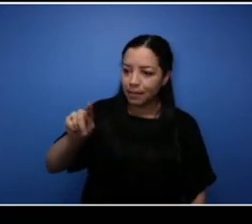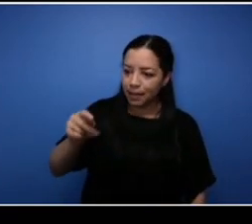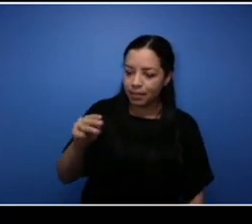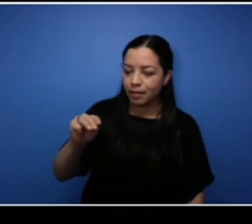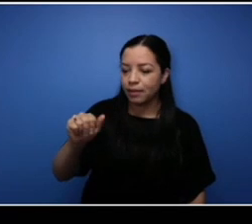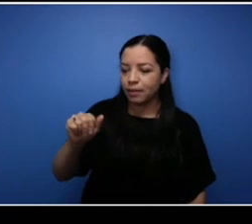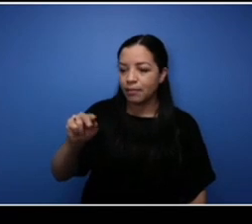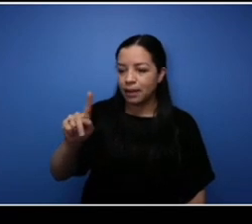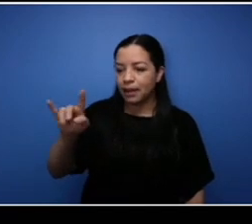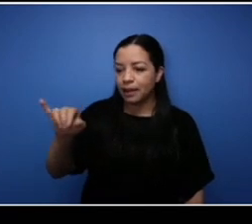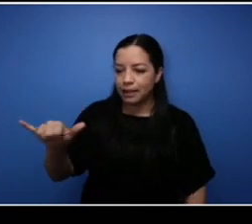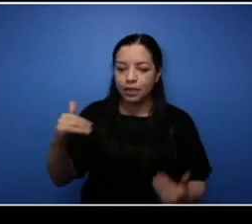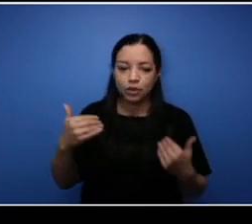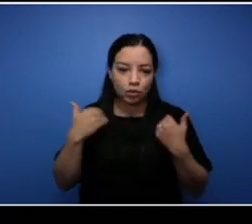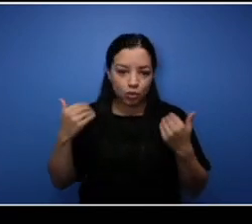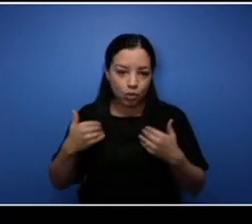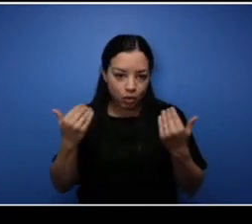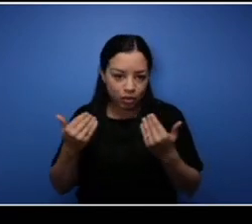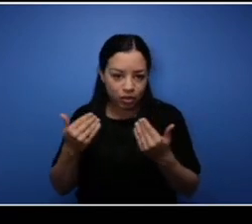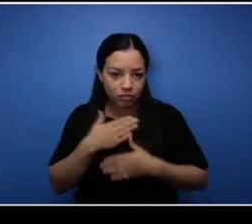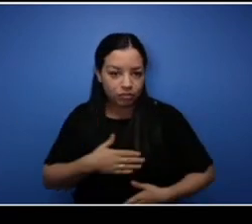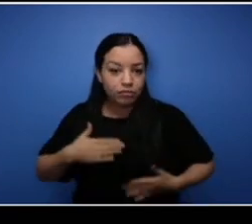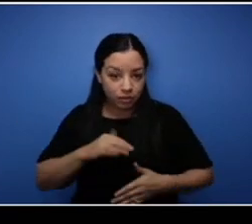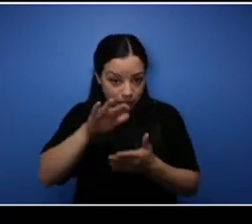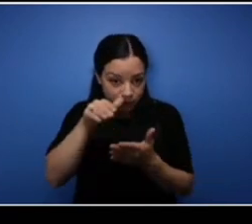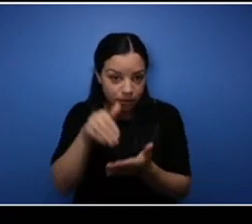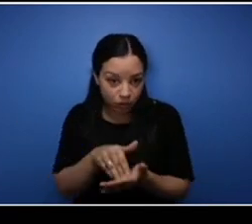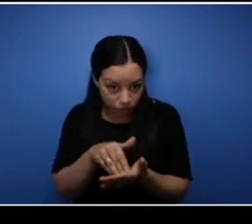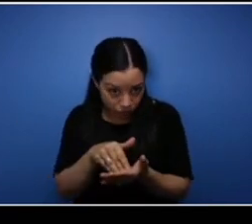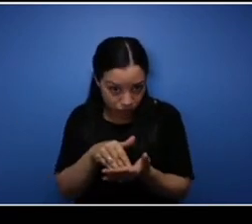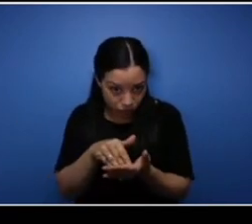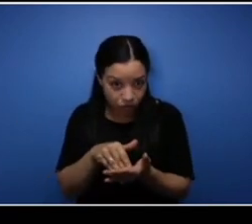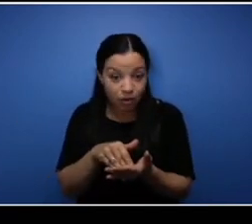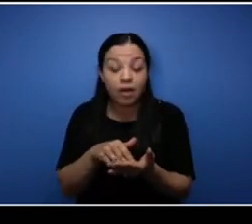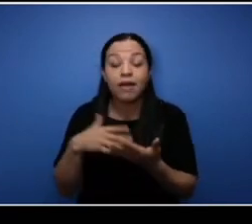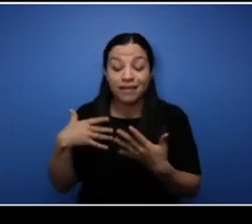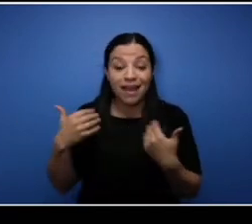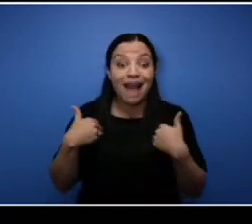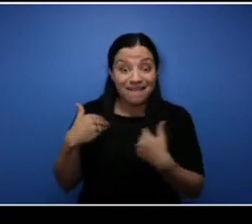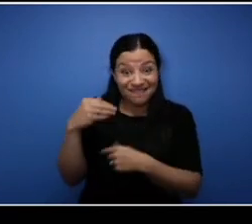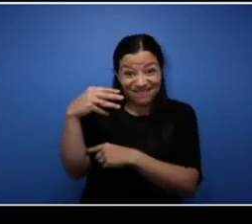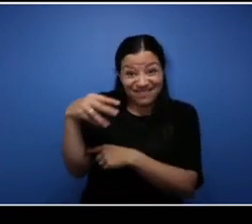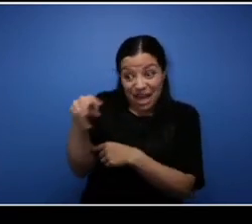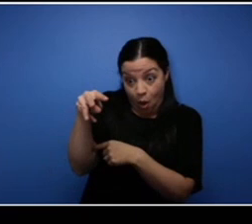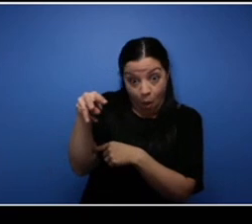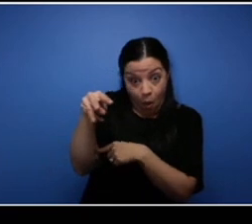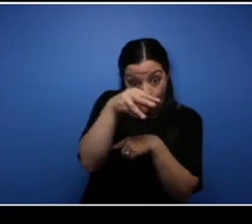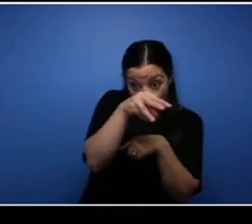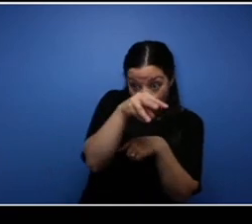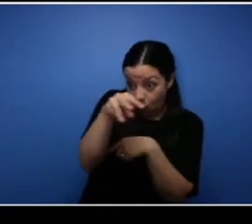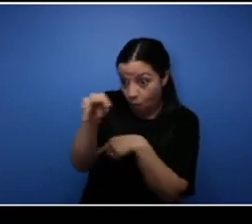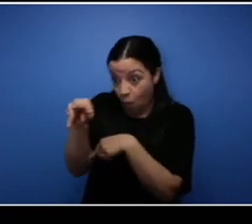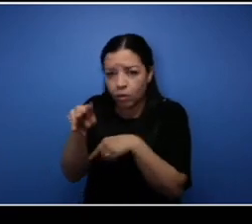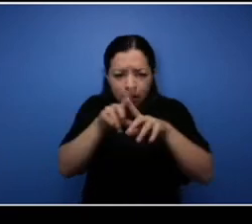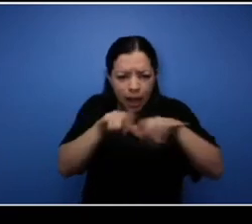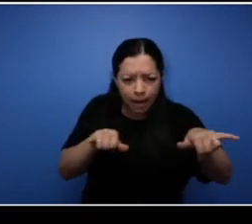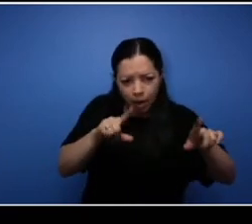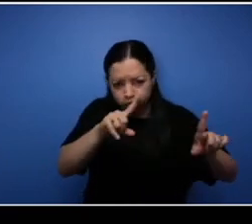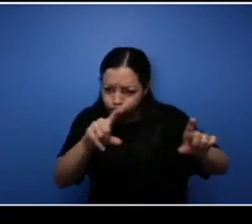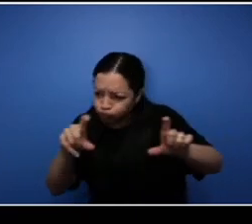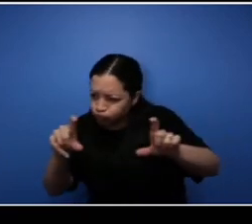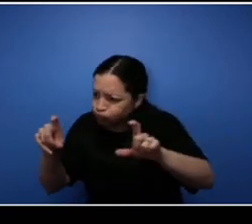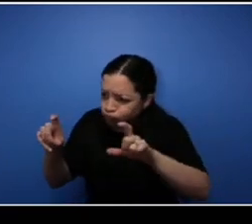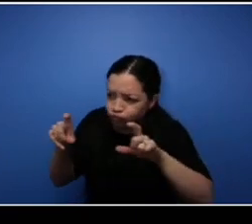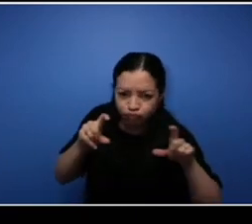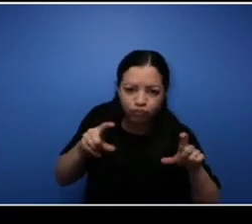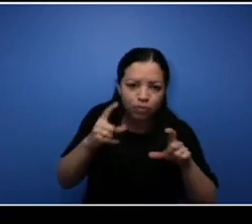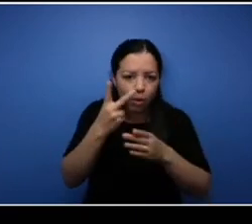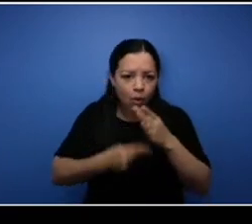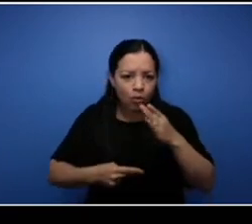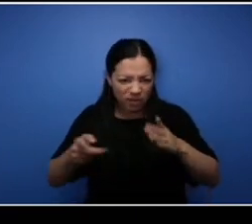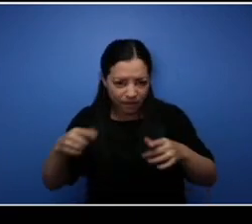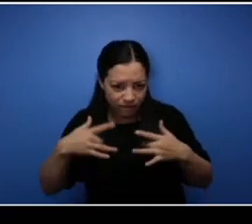and I recorded a video and I was also photographing at the same time, I had two cameras so I was